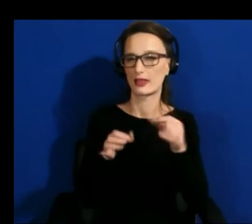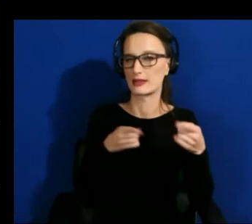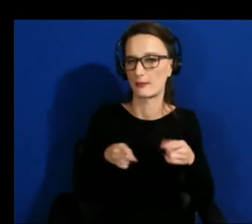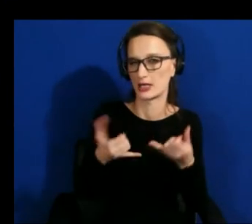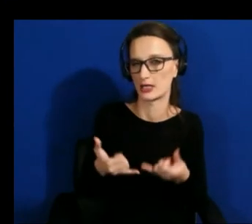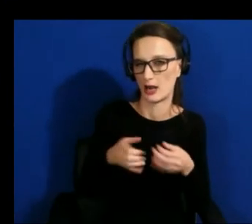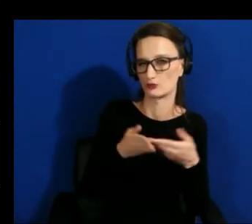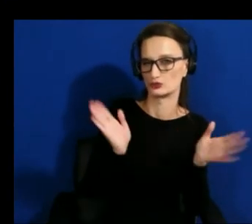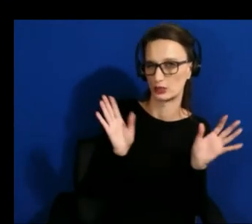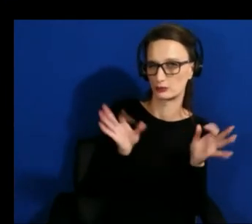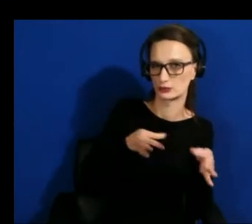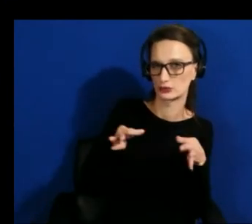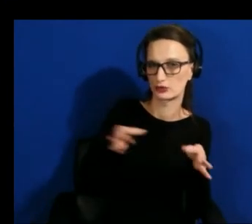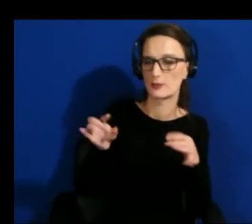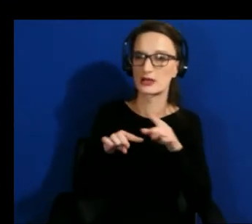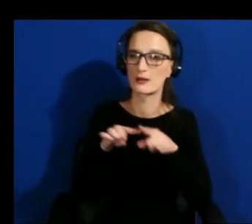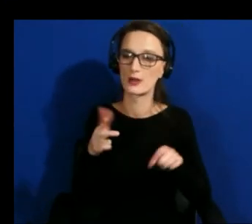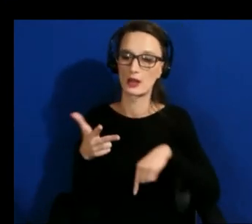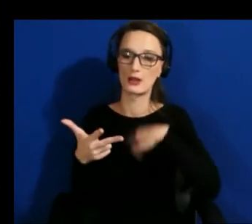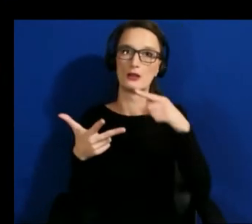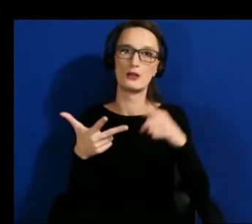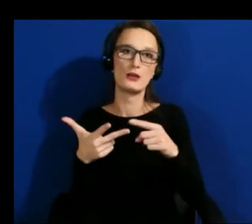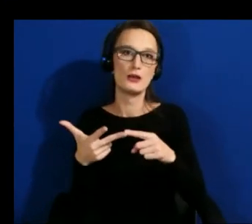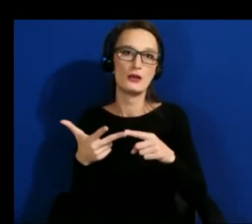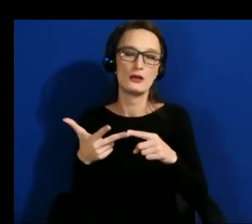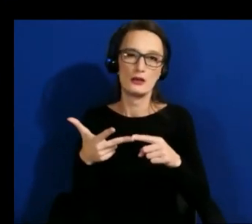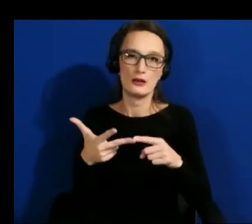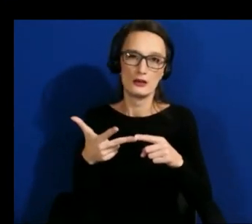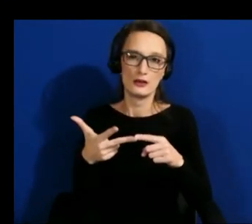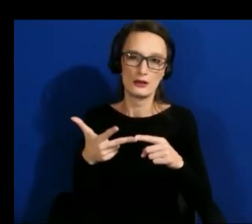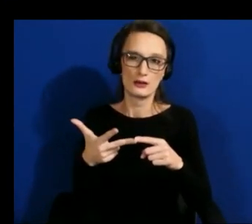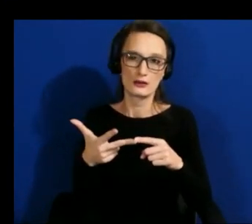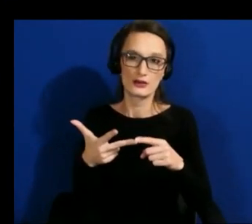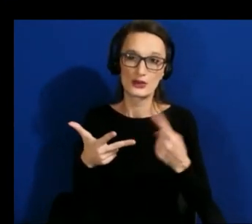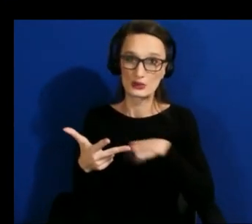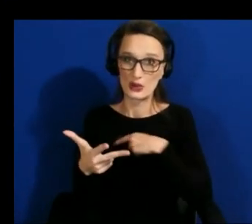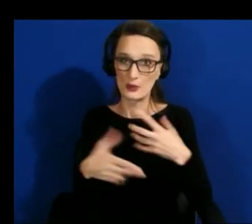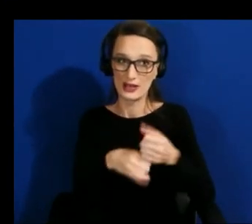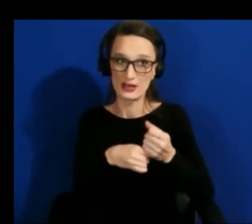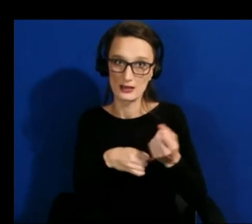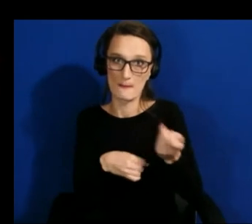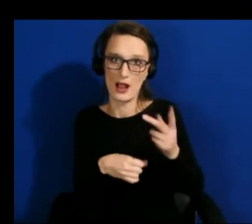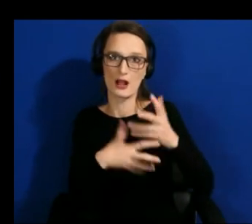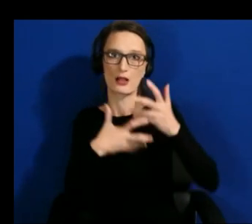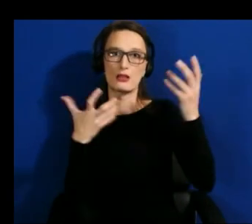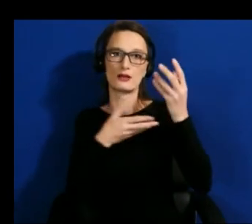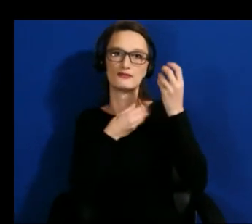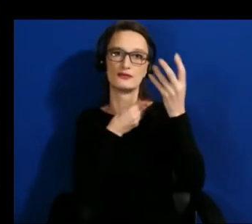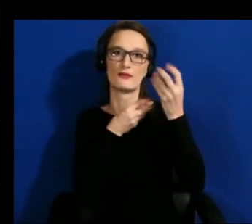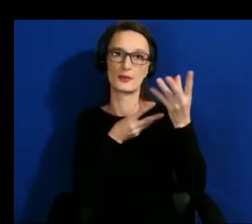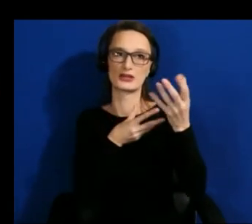is the you get back a lot of information so say i was to recognize every object in your room